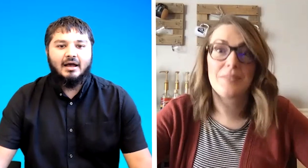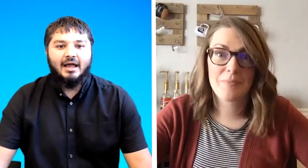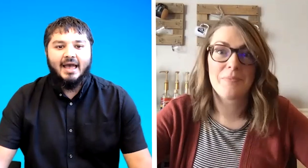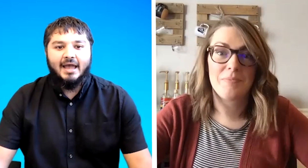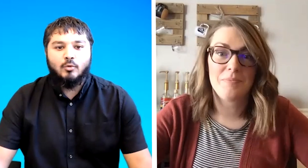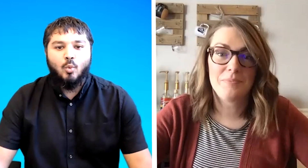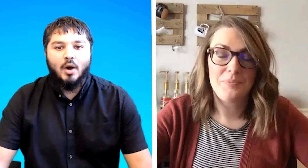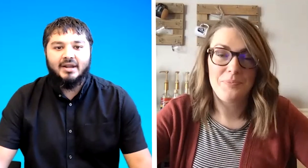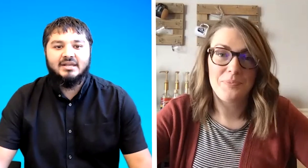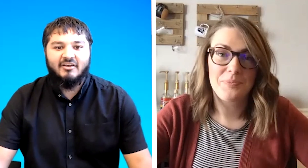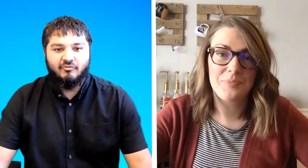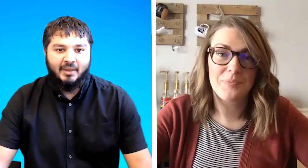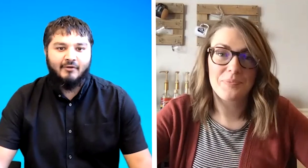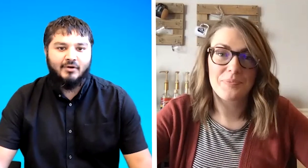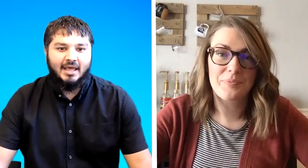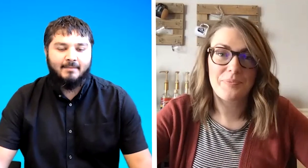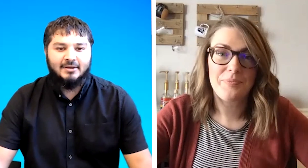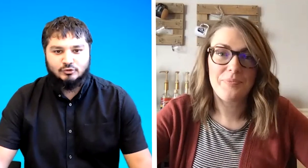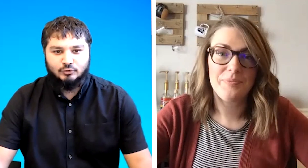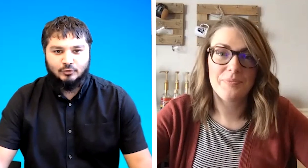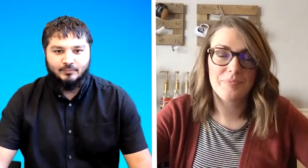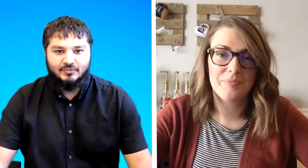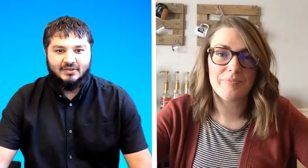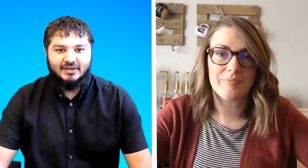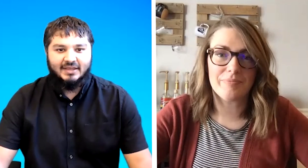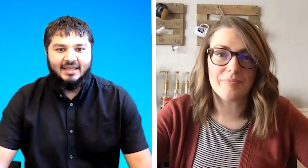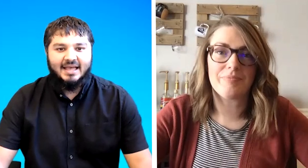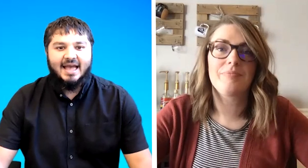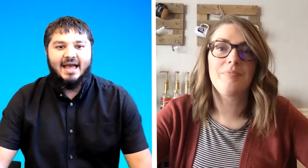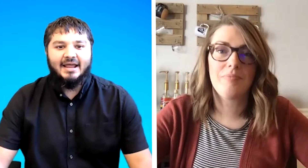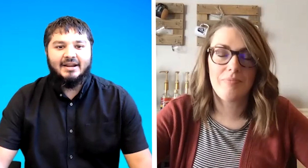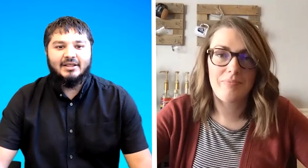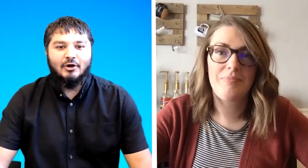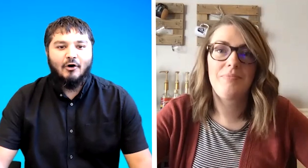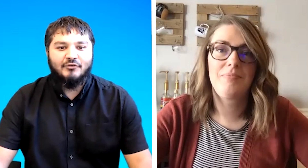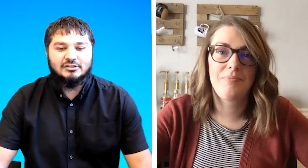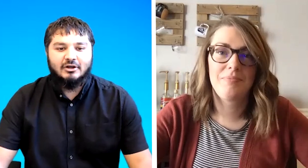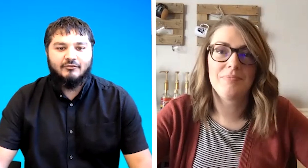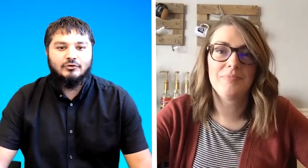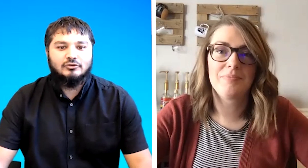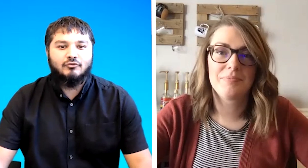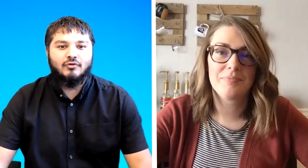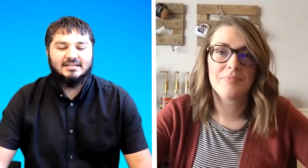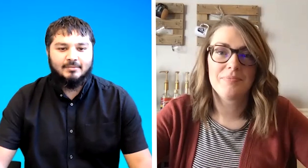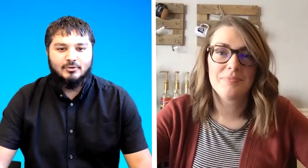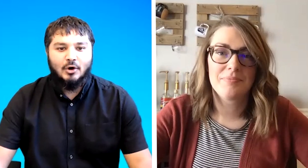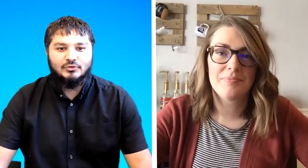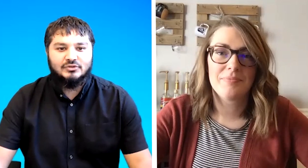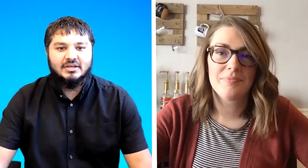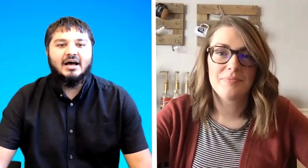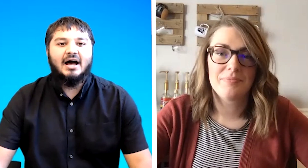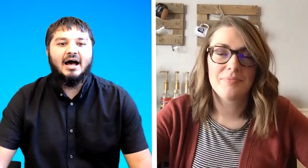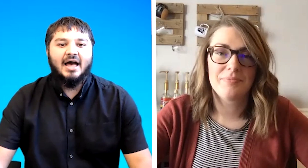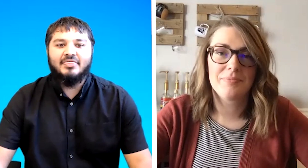i had one deaf parent at my school okay and the office staff used to write some notes and they